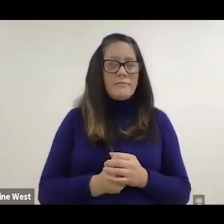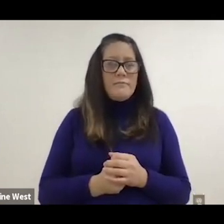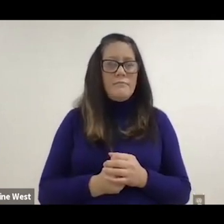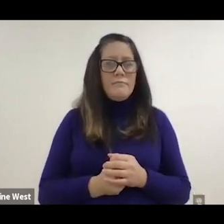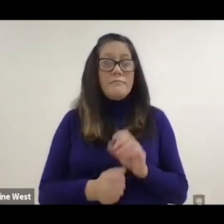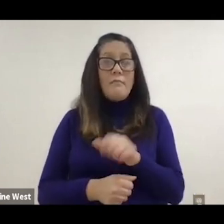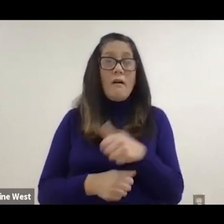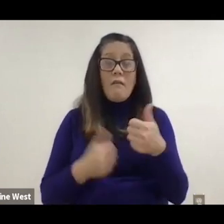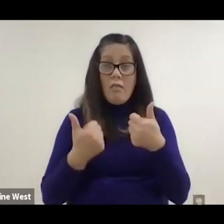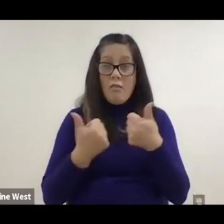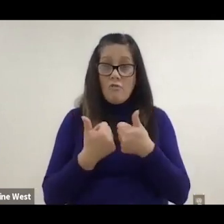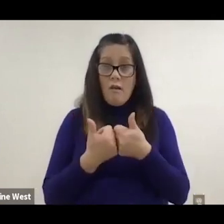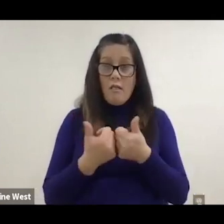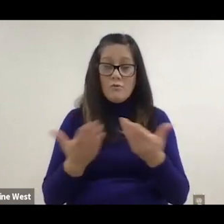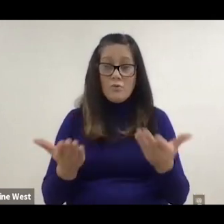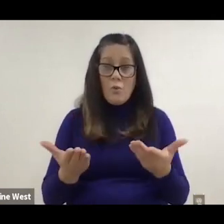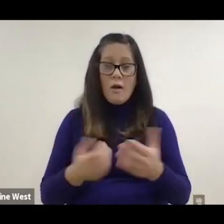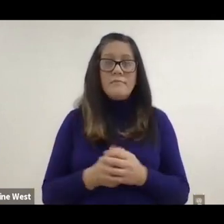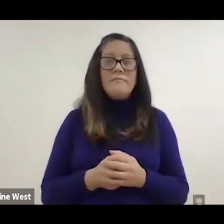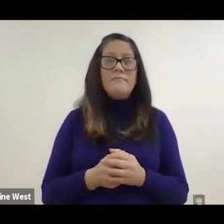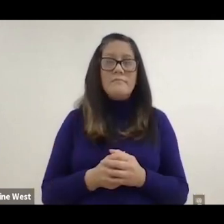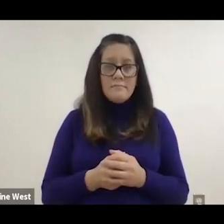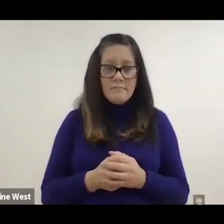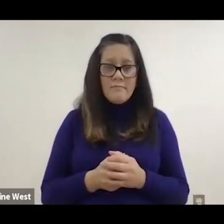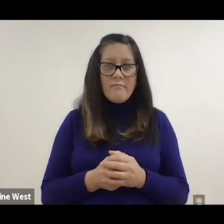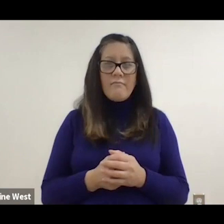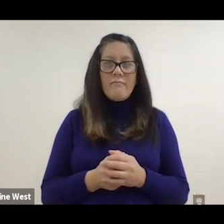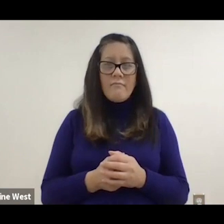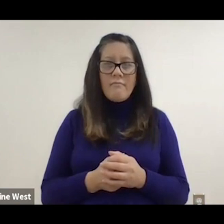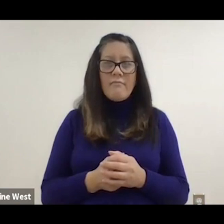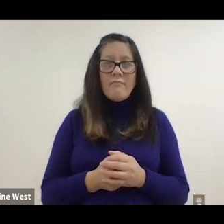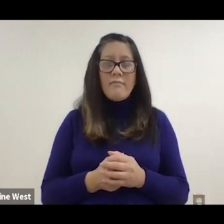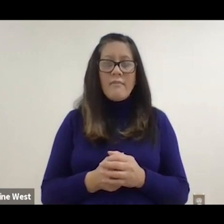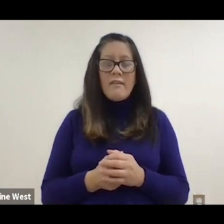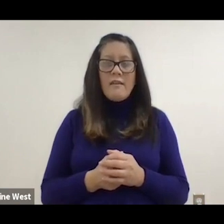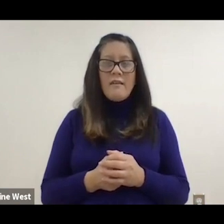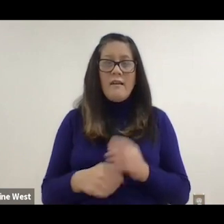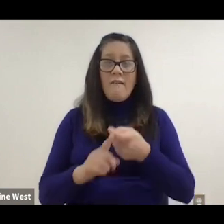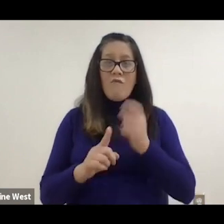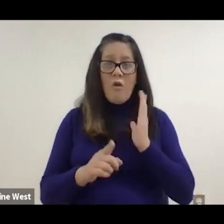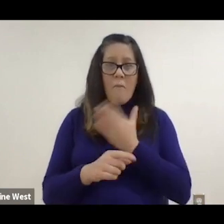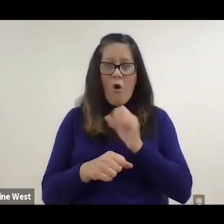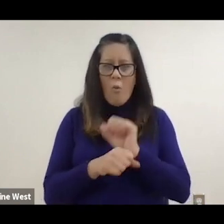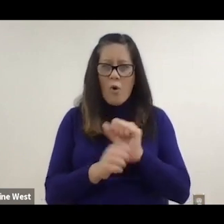Another challenge is that we discovered through our biomechanics work with the smart